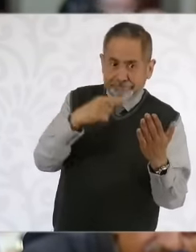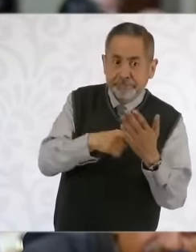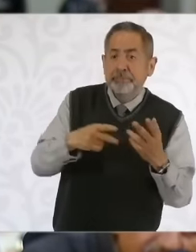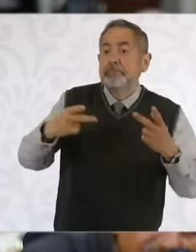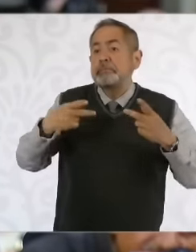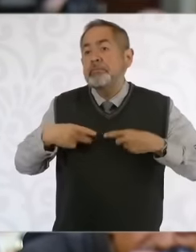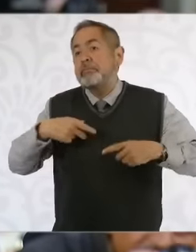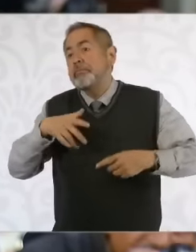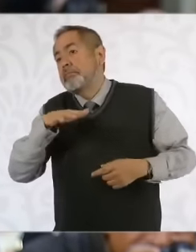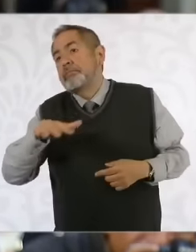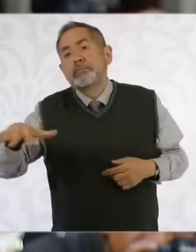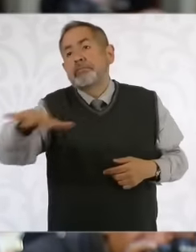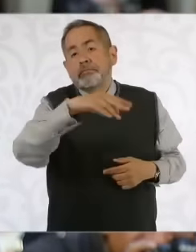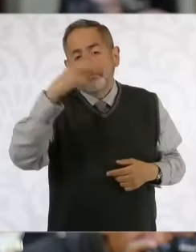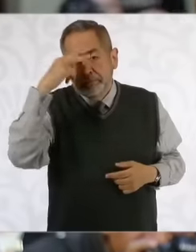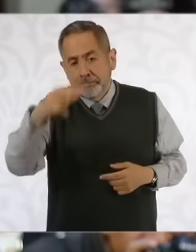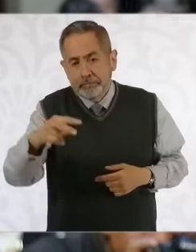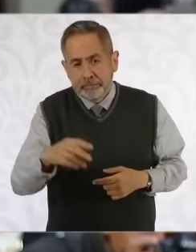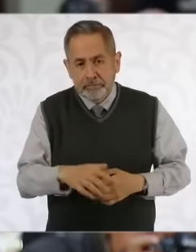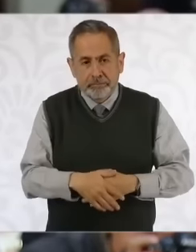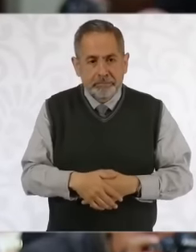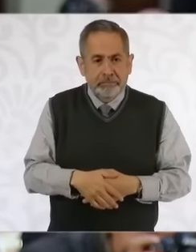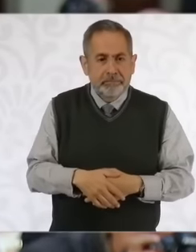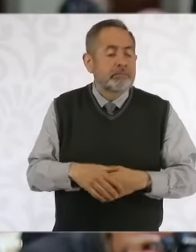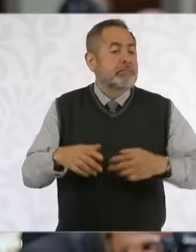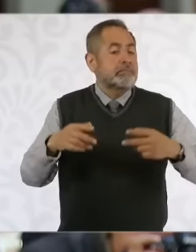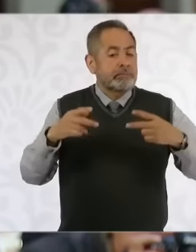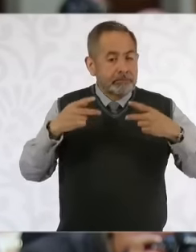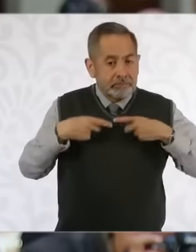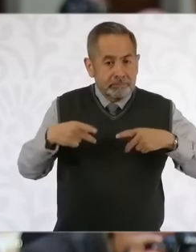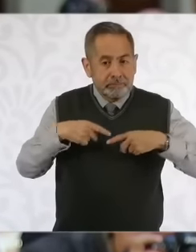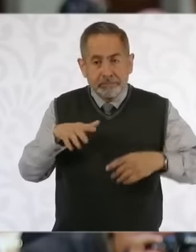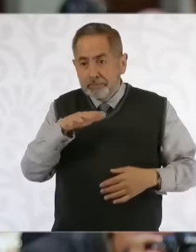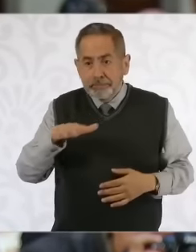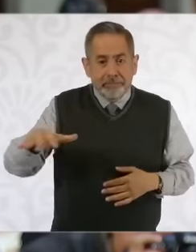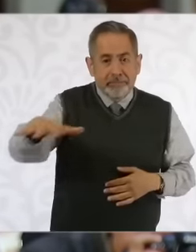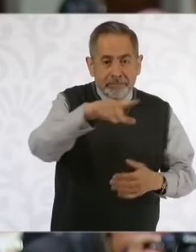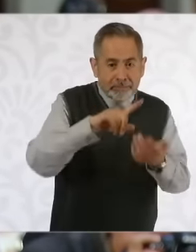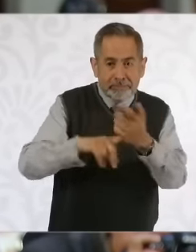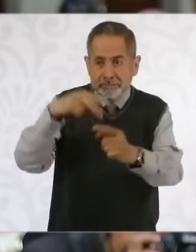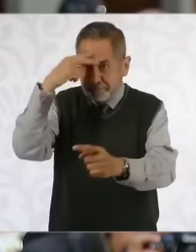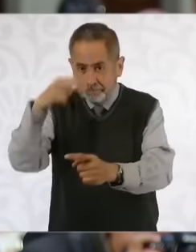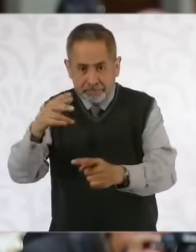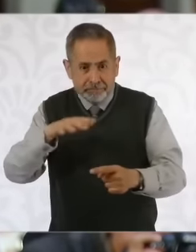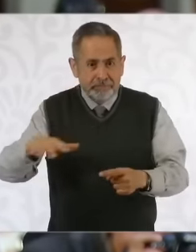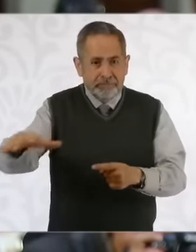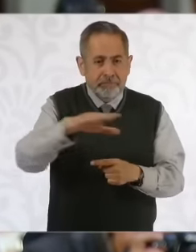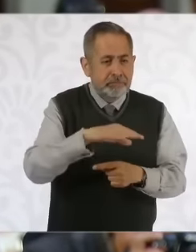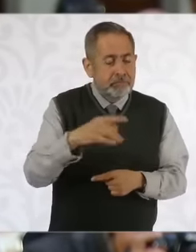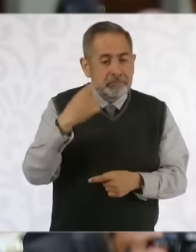Mexico, not the electoral people, but that the people of Mexico themselves chose a specific form of